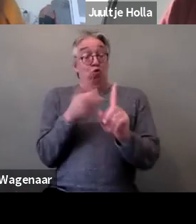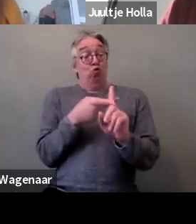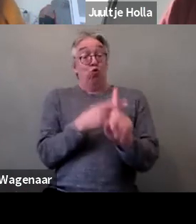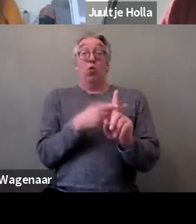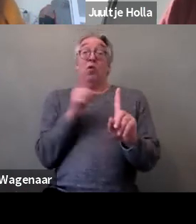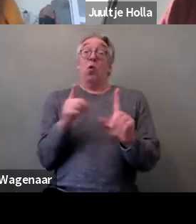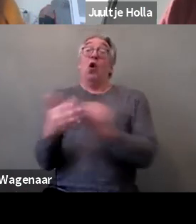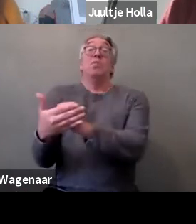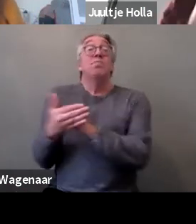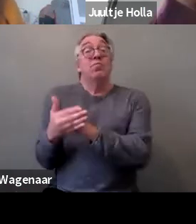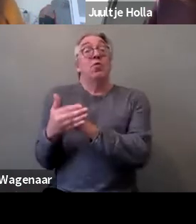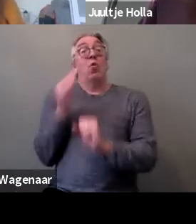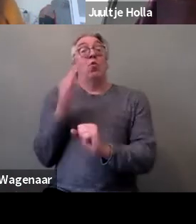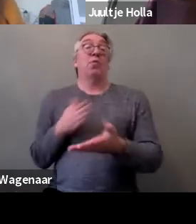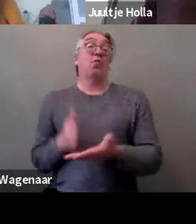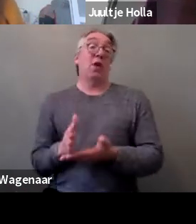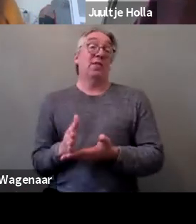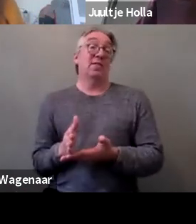Including women and girls with disabilities.